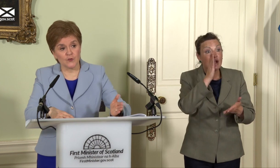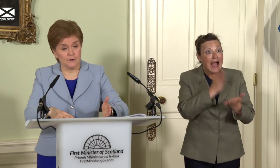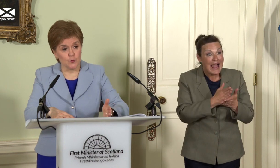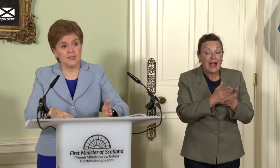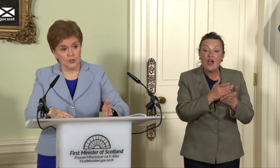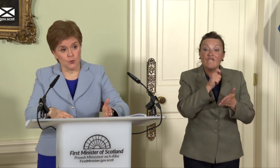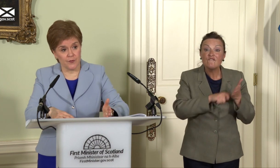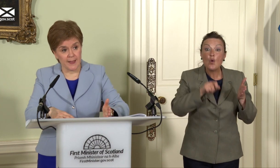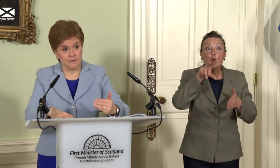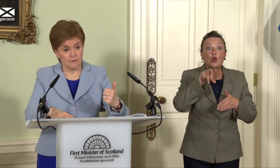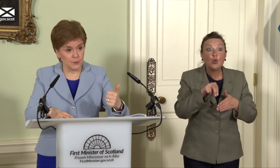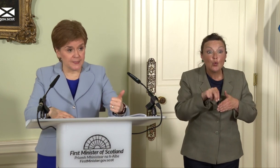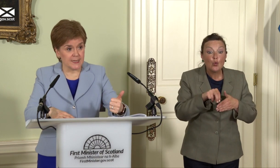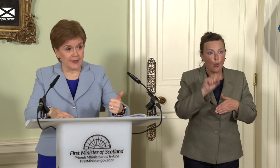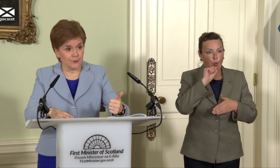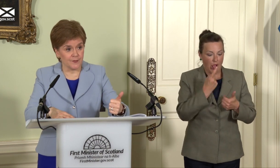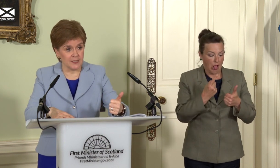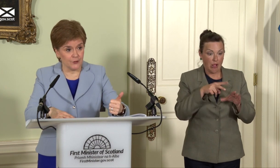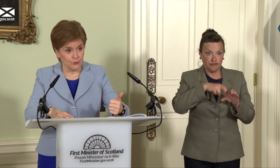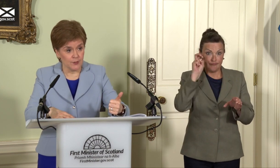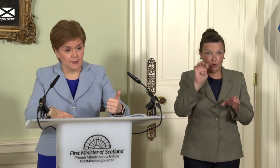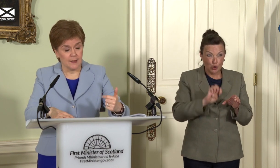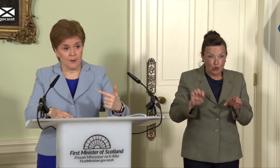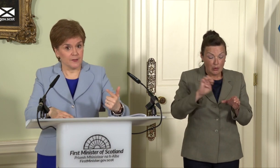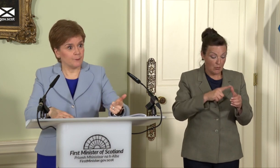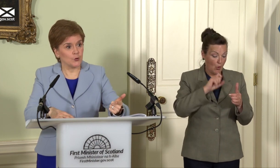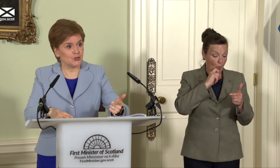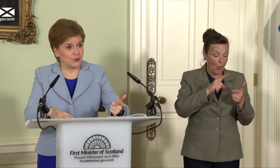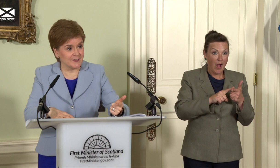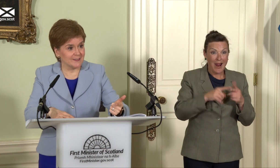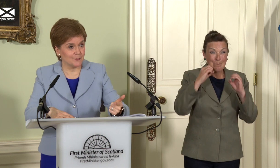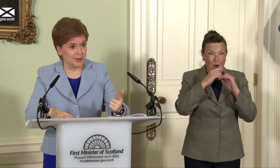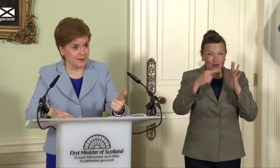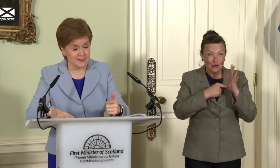we voted no then – we’d be taken out of the EU; we’d have Boris Johnson as Prime Minister,